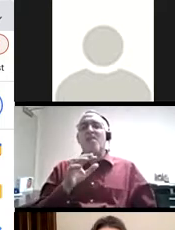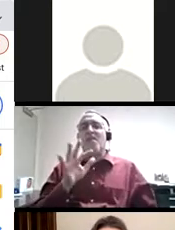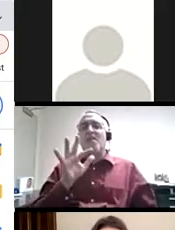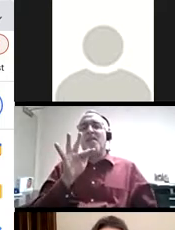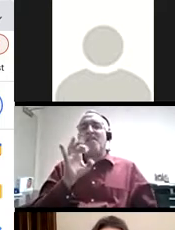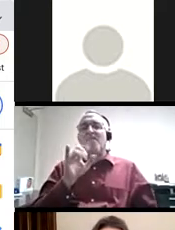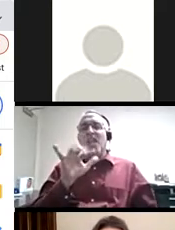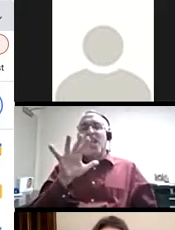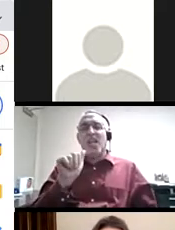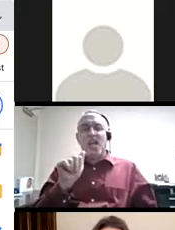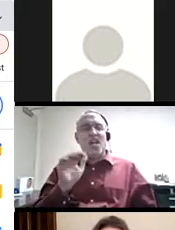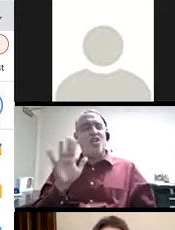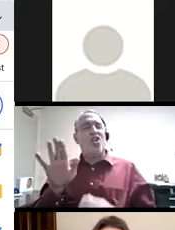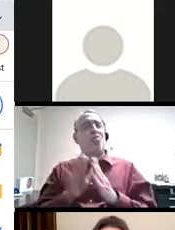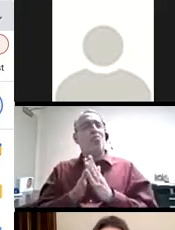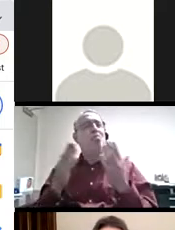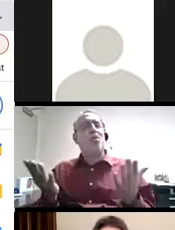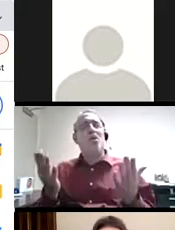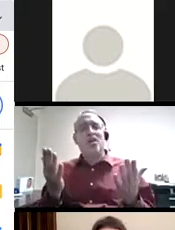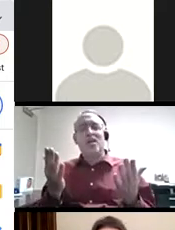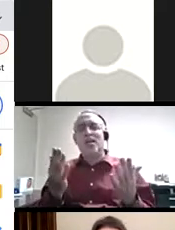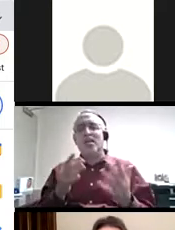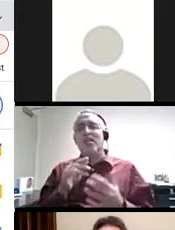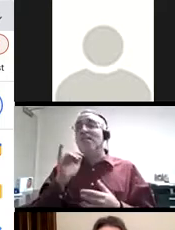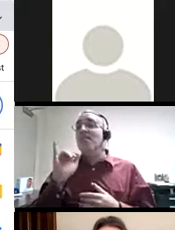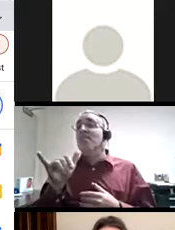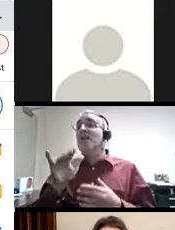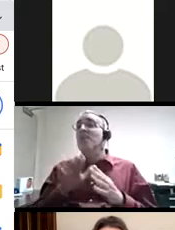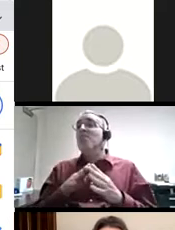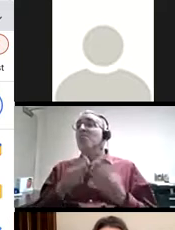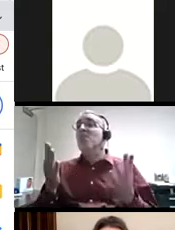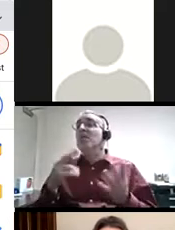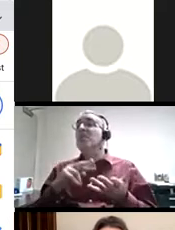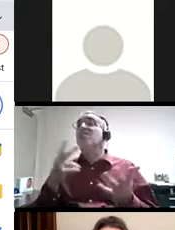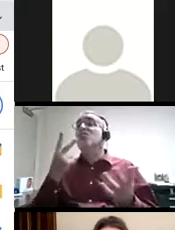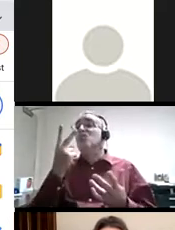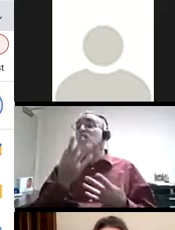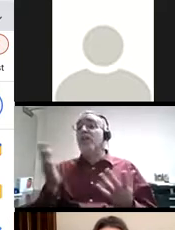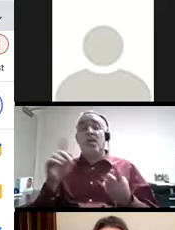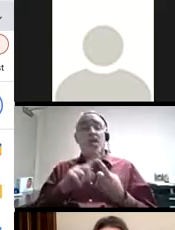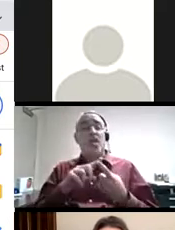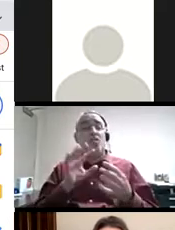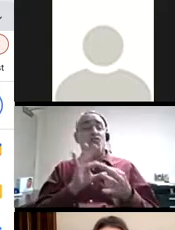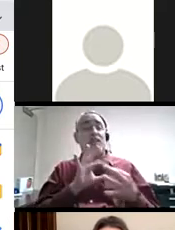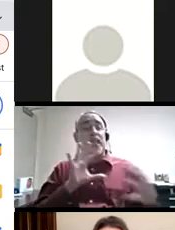Felicia Rose Chavez's book, The Anti-Racist Writing Workshop and that theme is release and control.